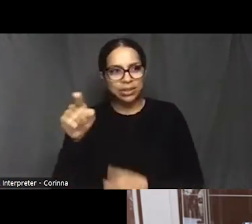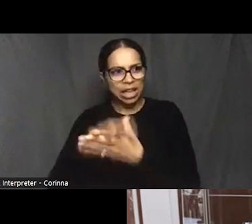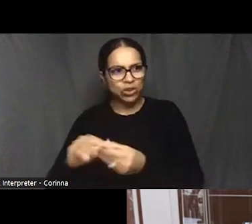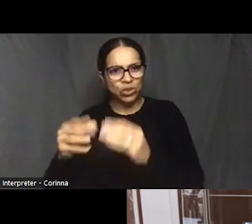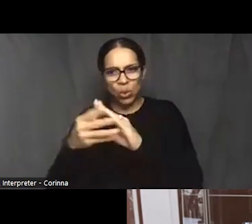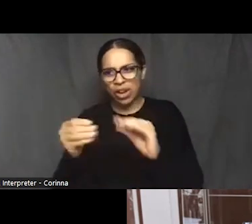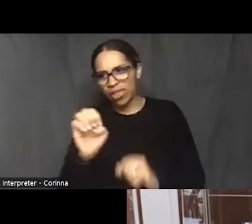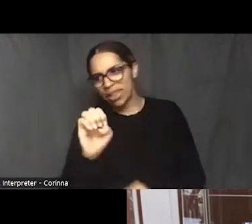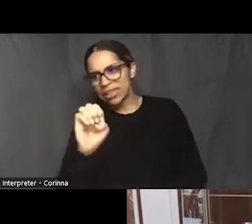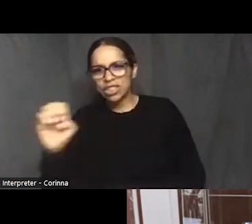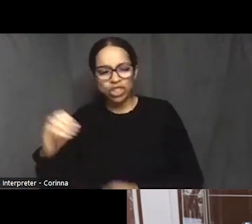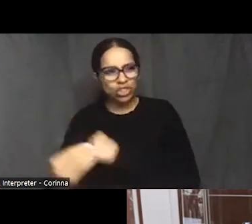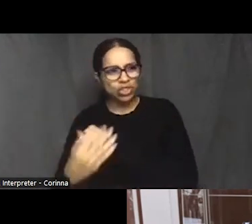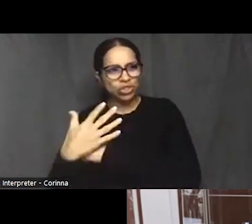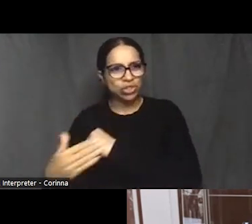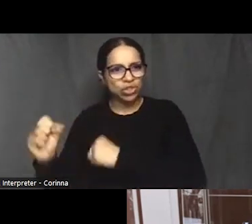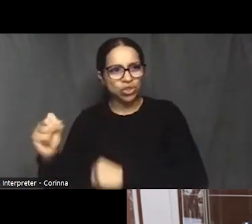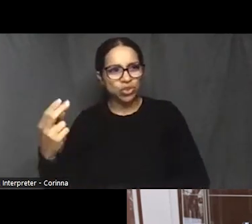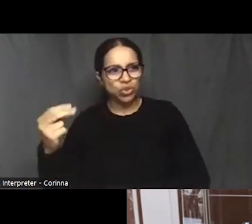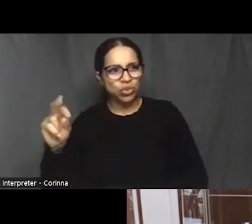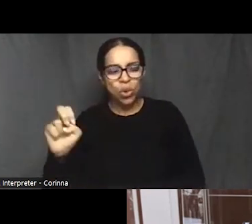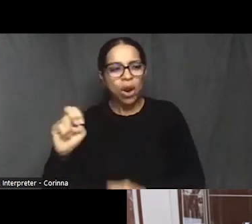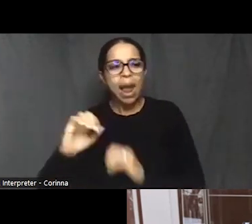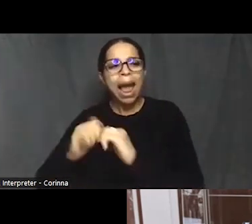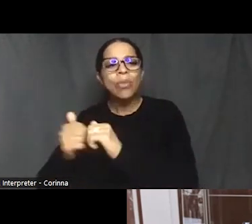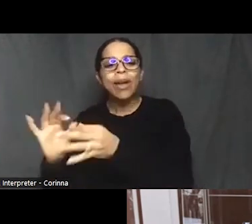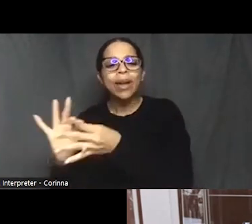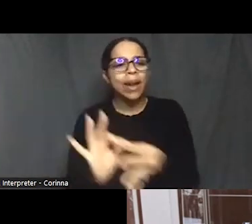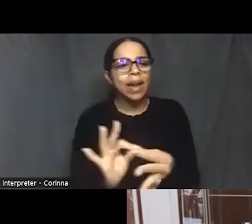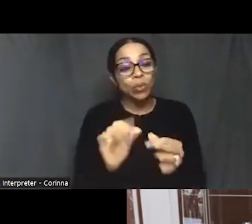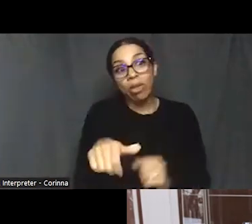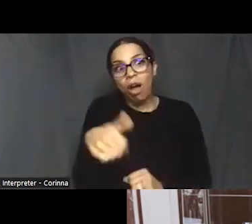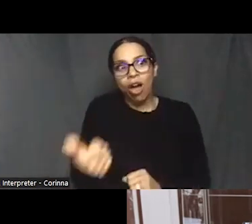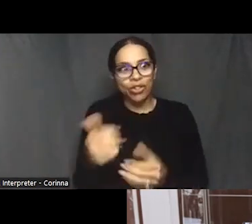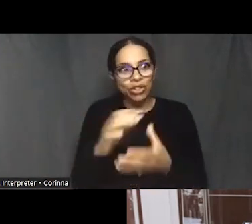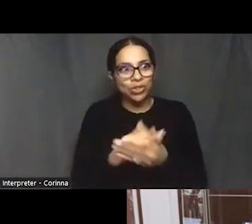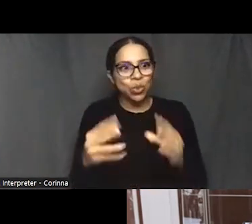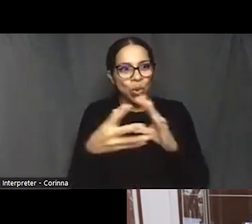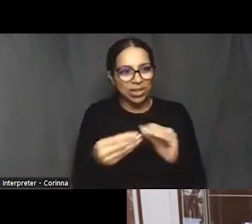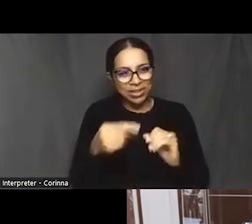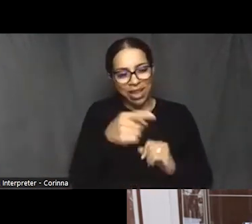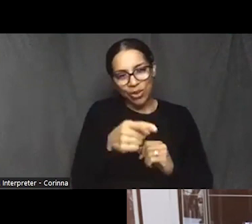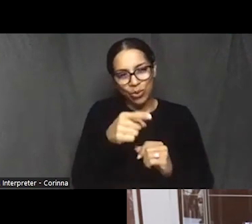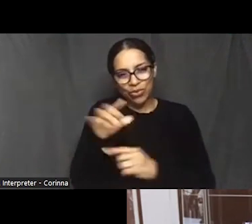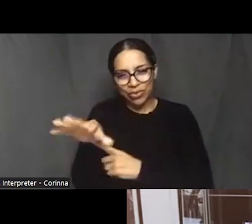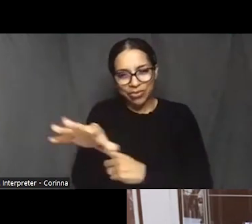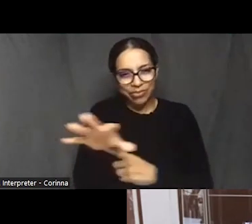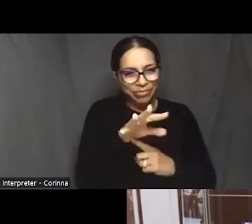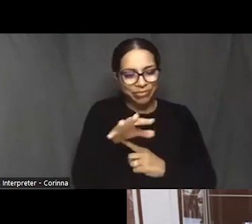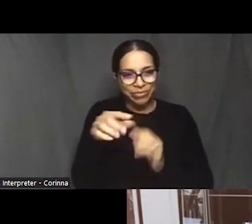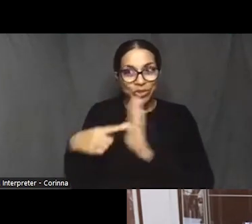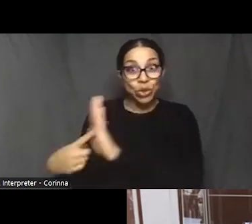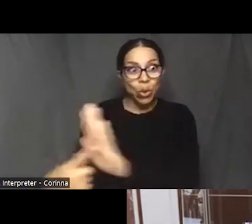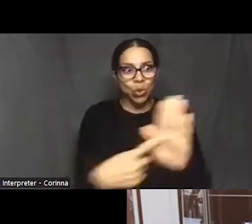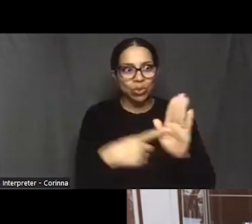in with other stories that you've told throughout your career? Sure. You guys can hear me, right?